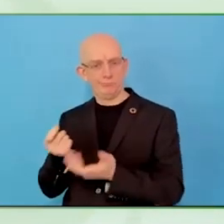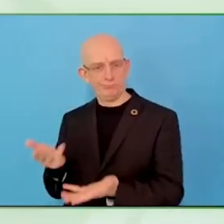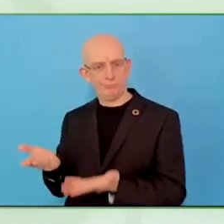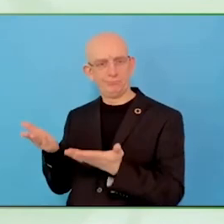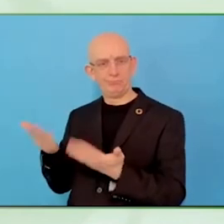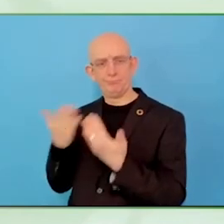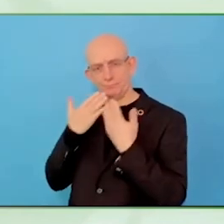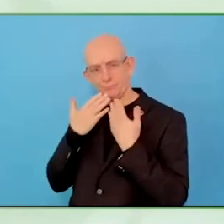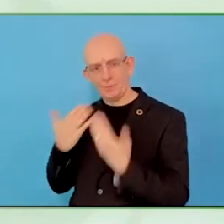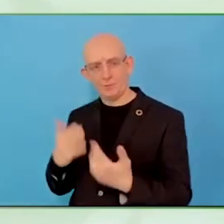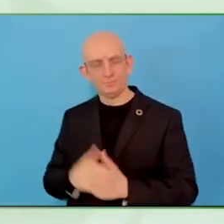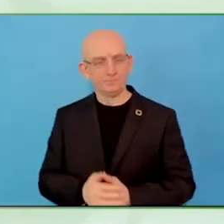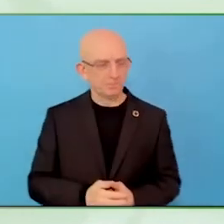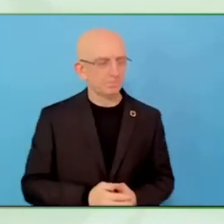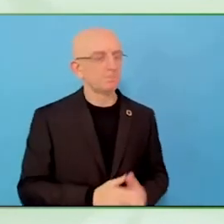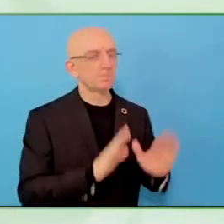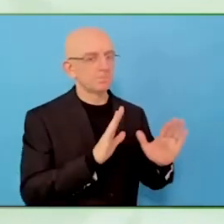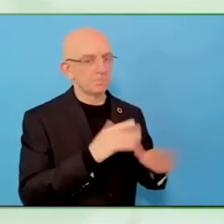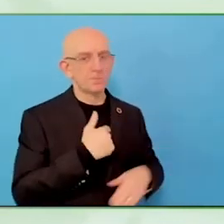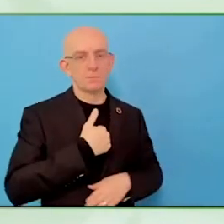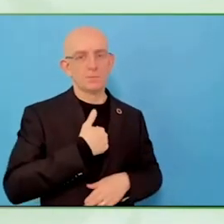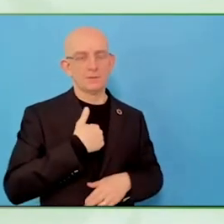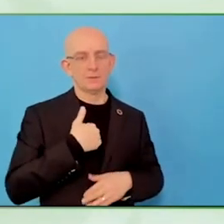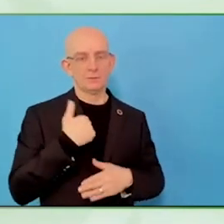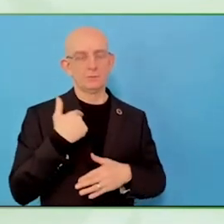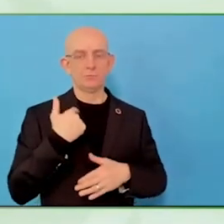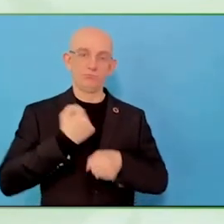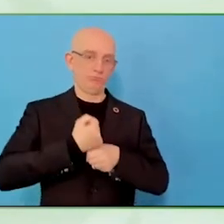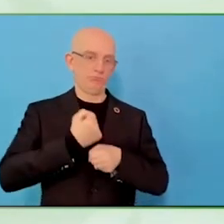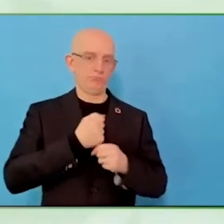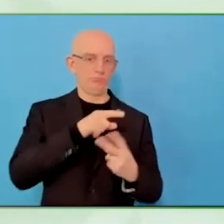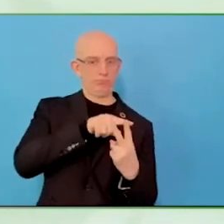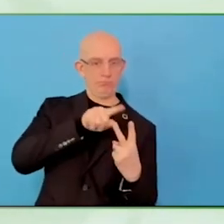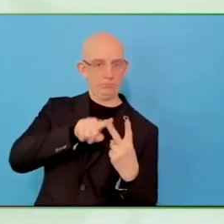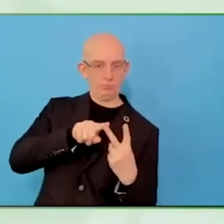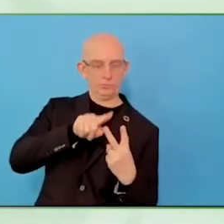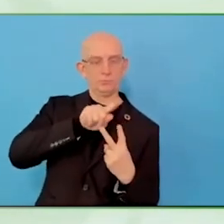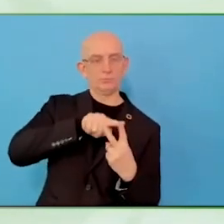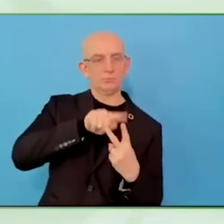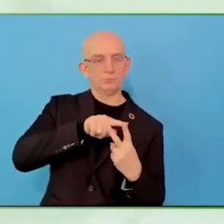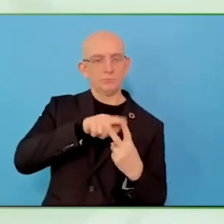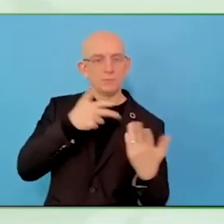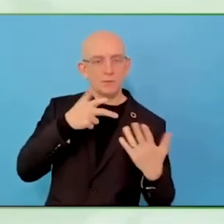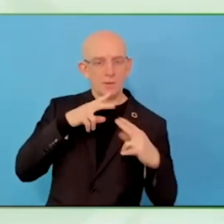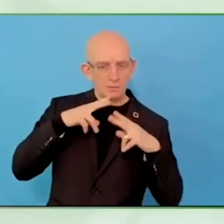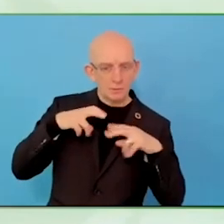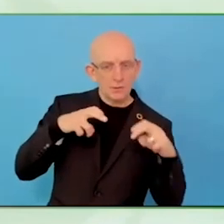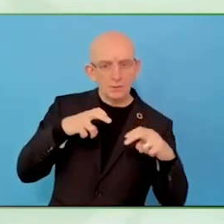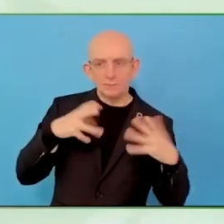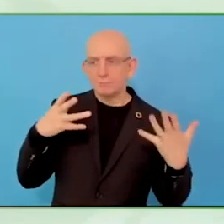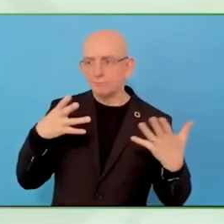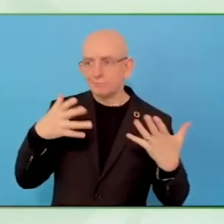I work as a professional supervisor. Part of an association, the largest leading mental health